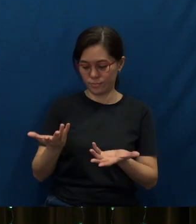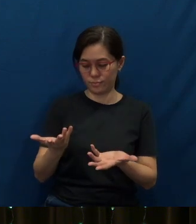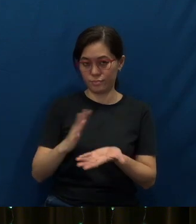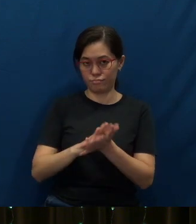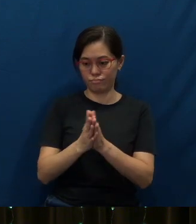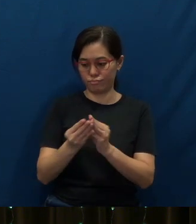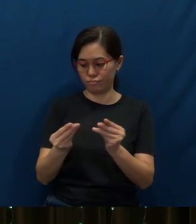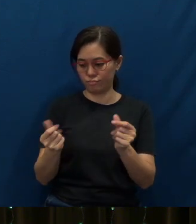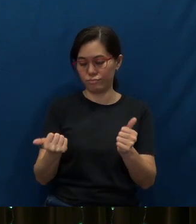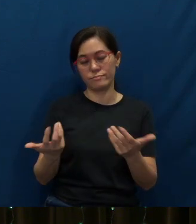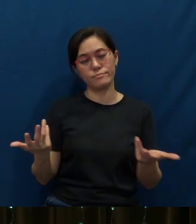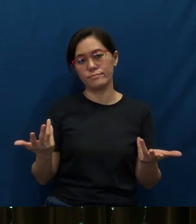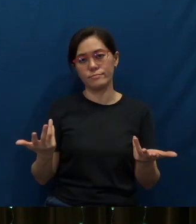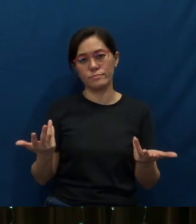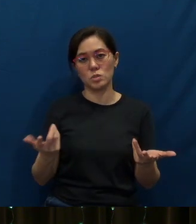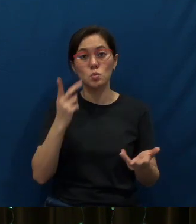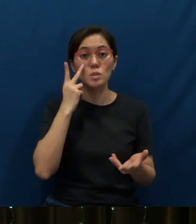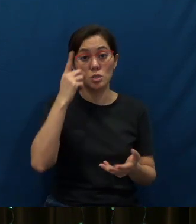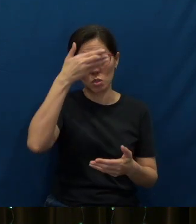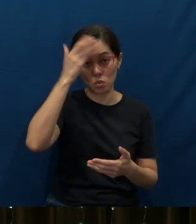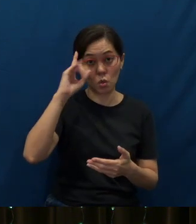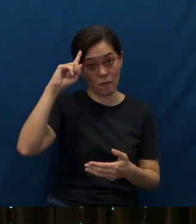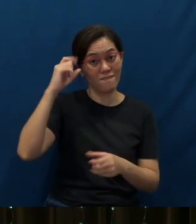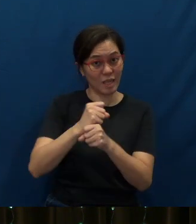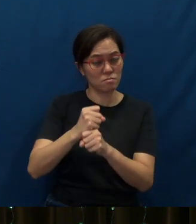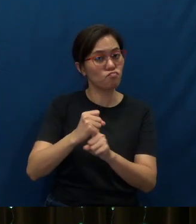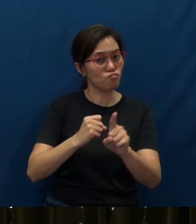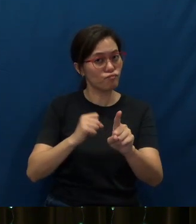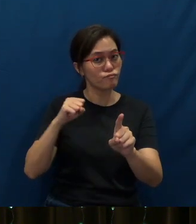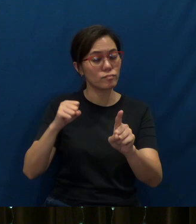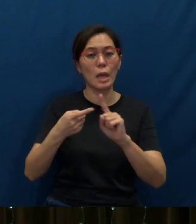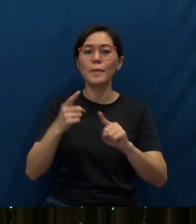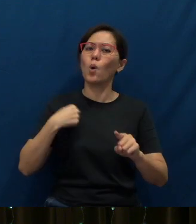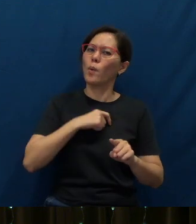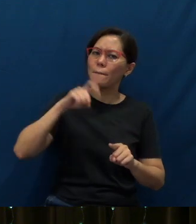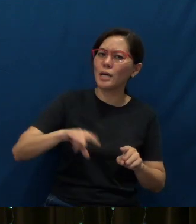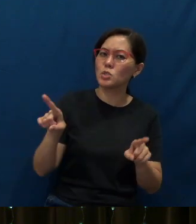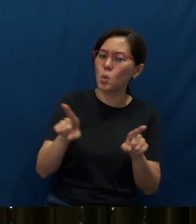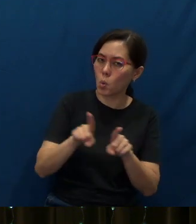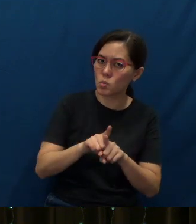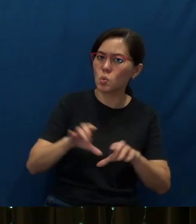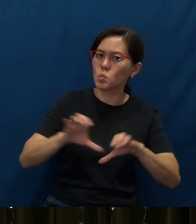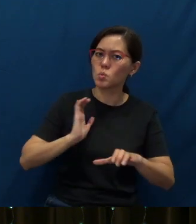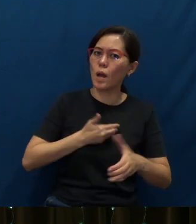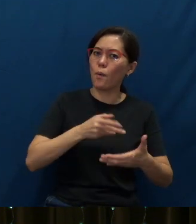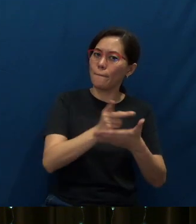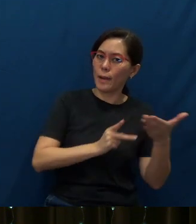You see, God is faithful. No doubt about that. But we must also do our part.